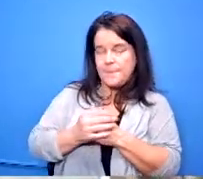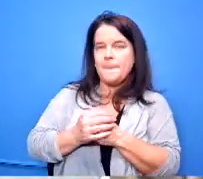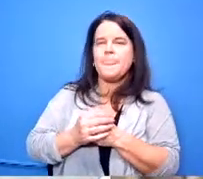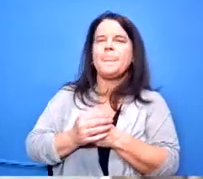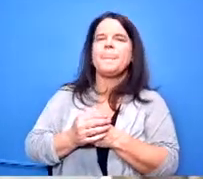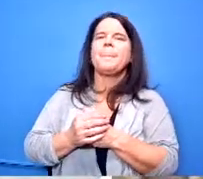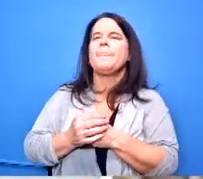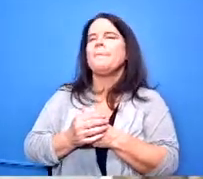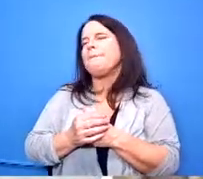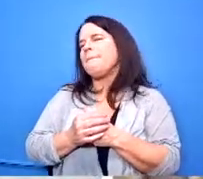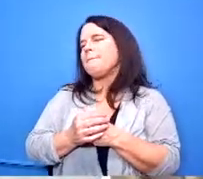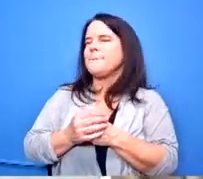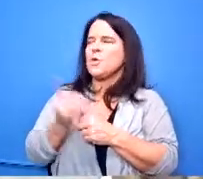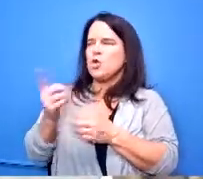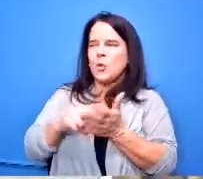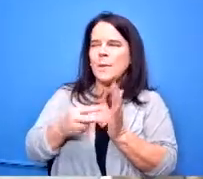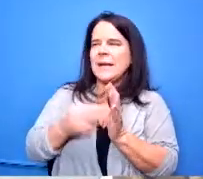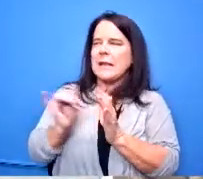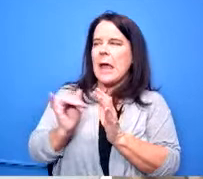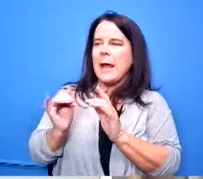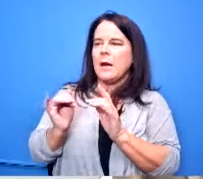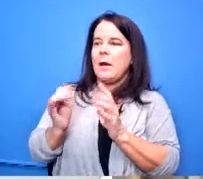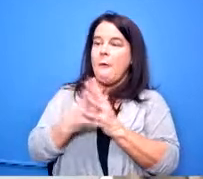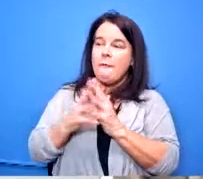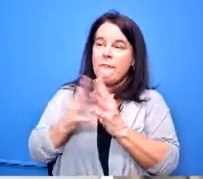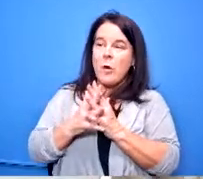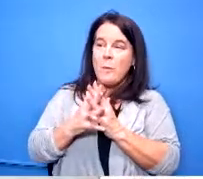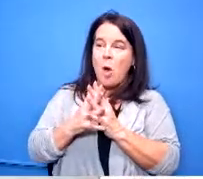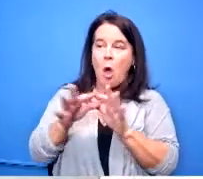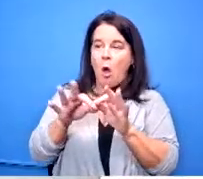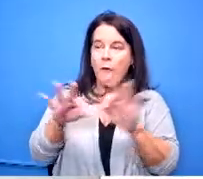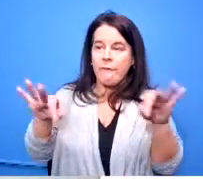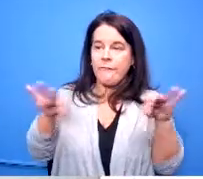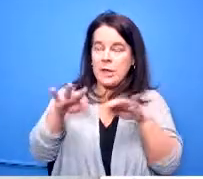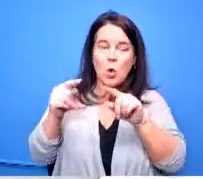uh going out on a football field wrapping a knee you know wrapping an ankle or something